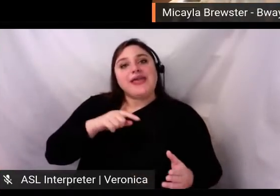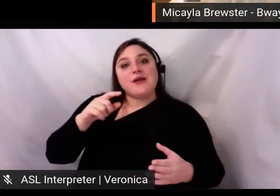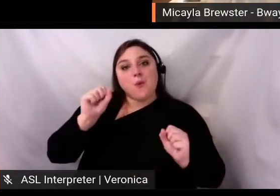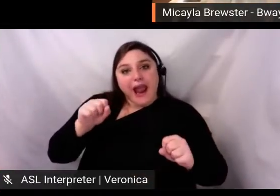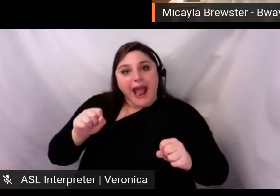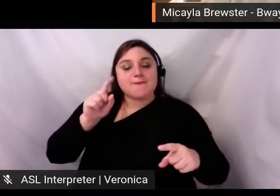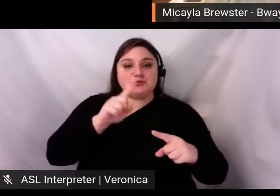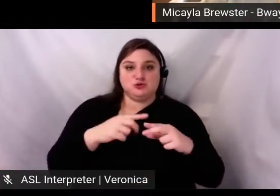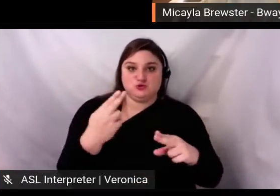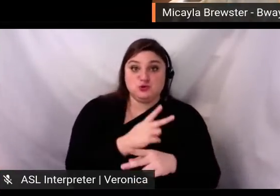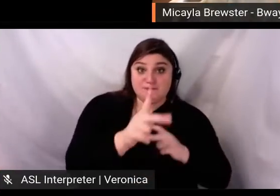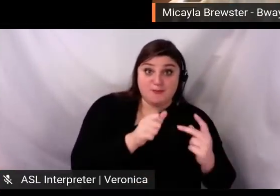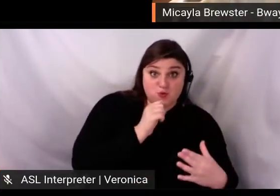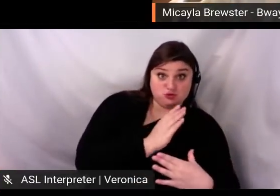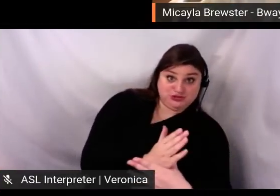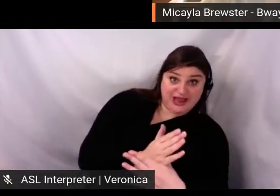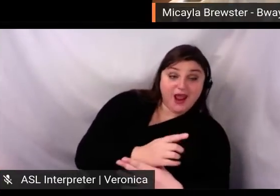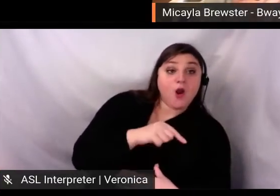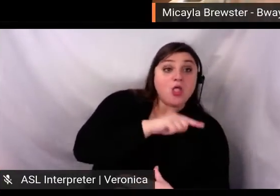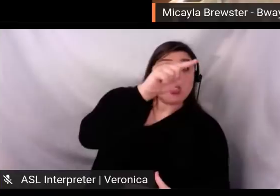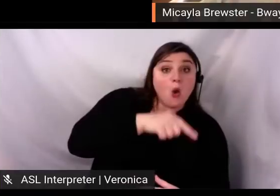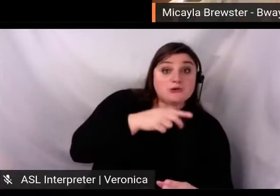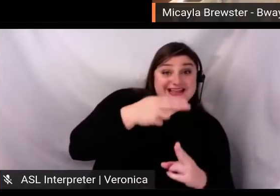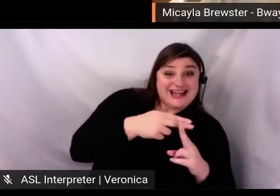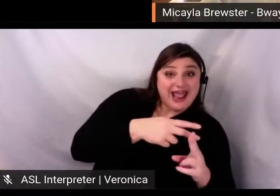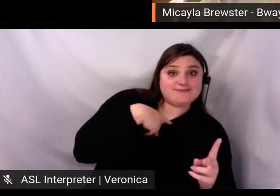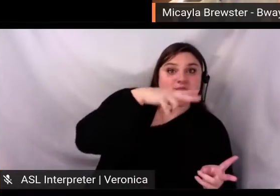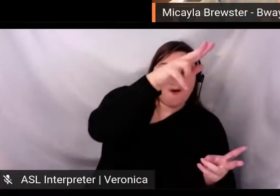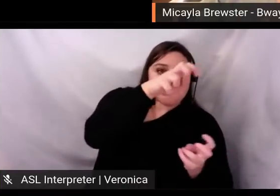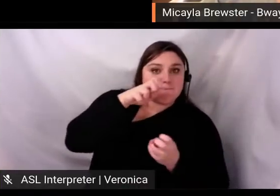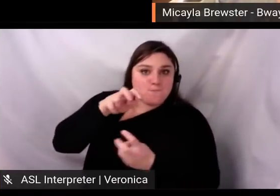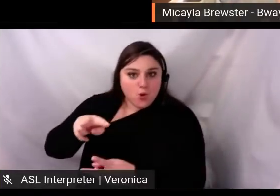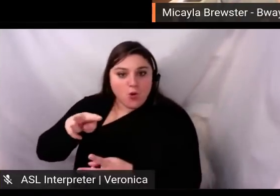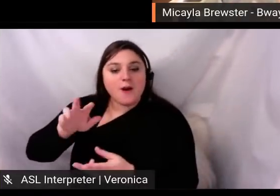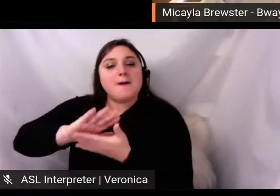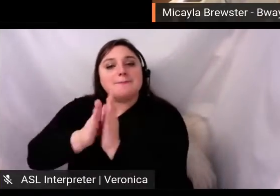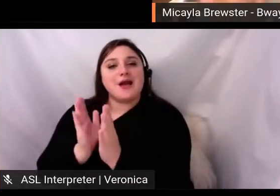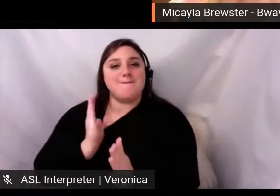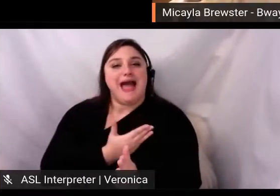up to a hundred people. So in doing this, we had a way to get direct